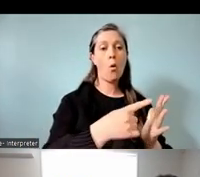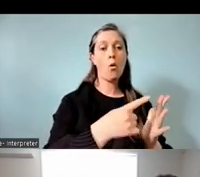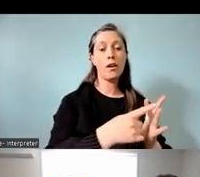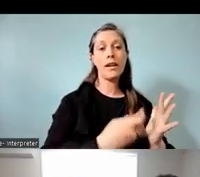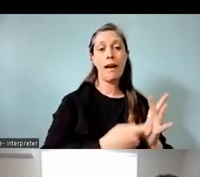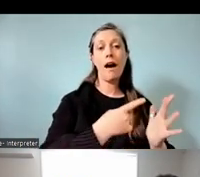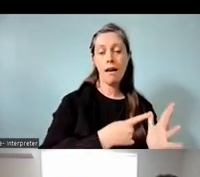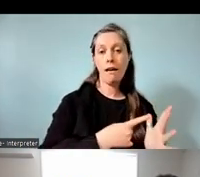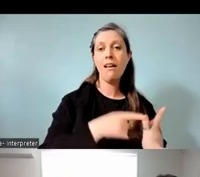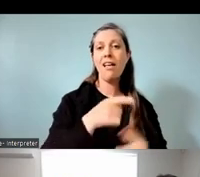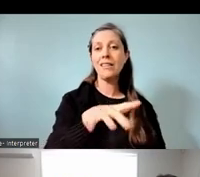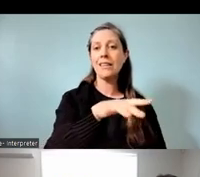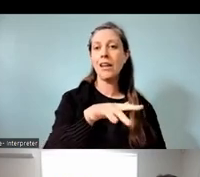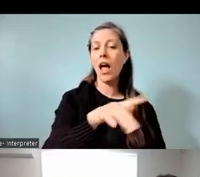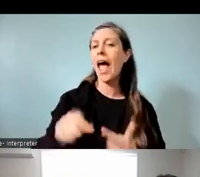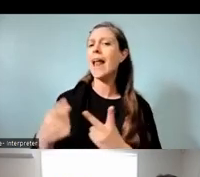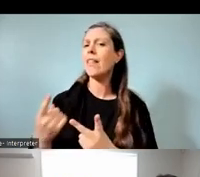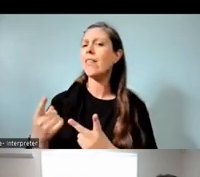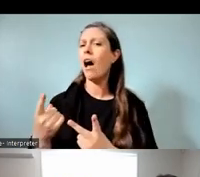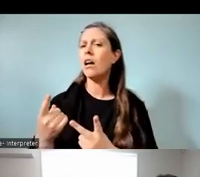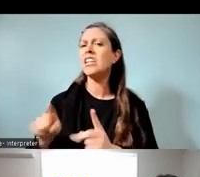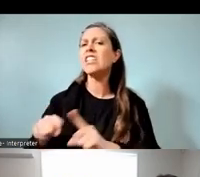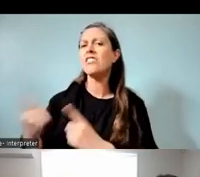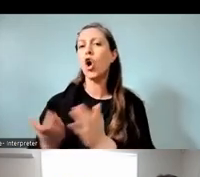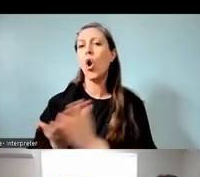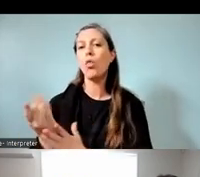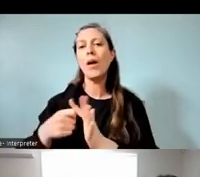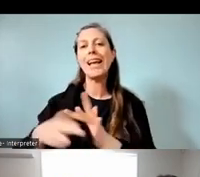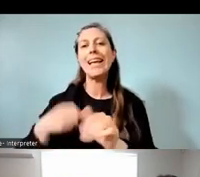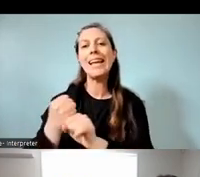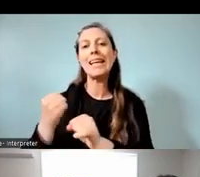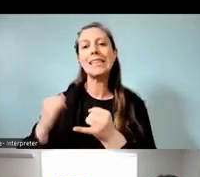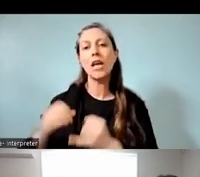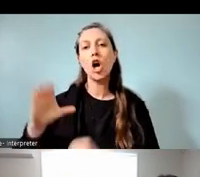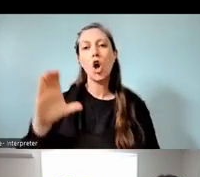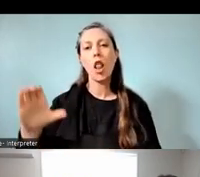and one has chosen a different pathway at King's College. So to me as a parent,